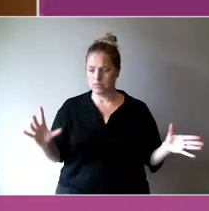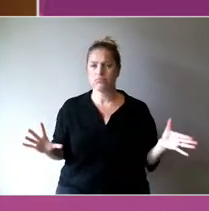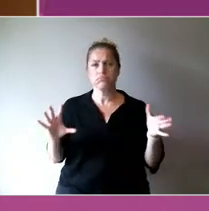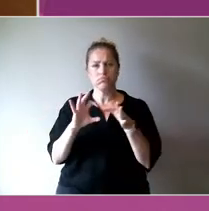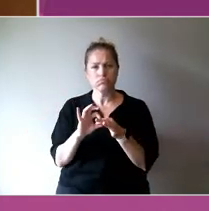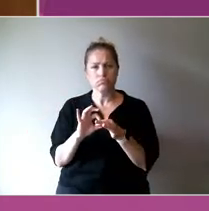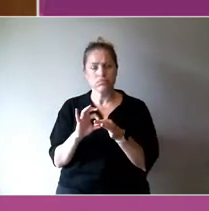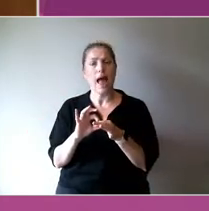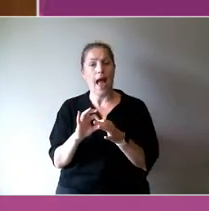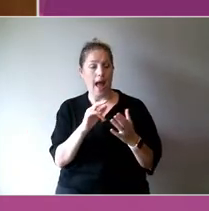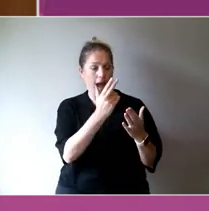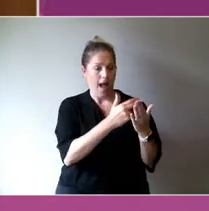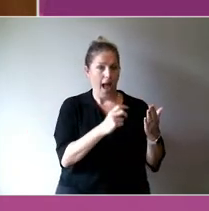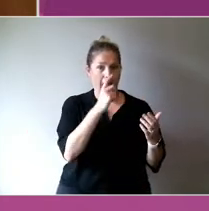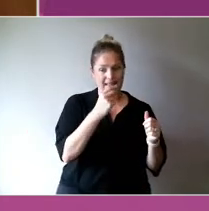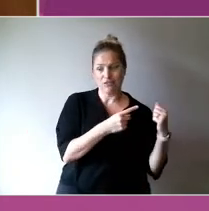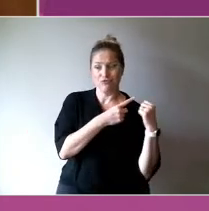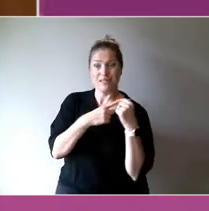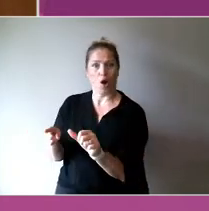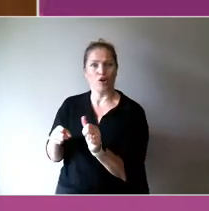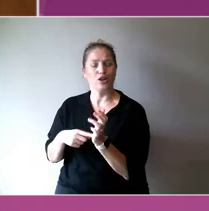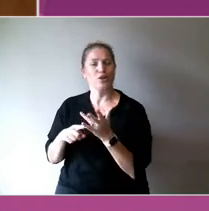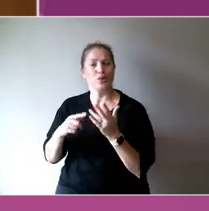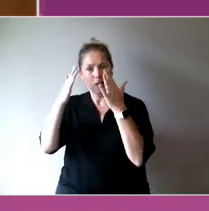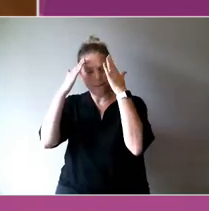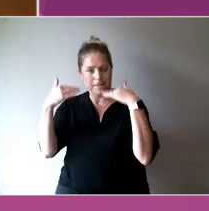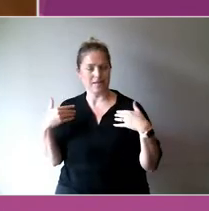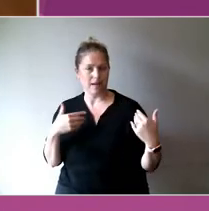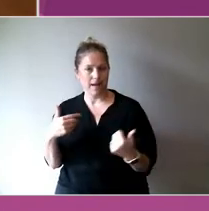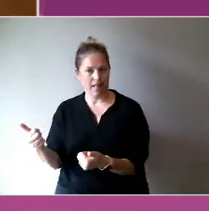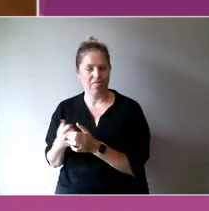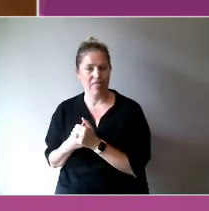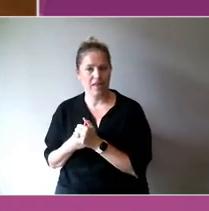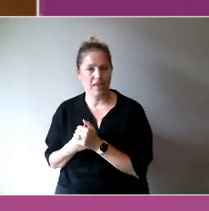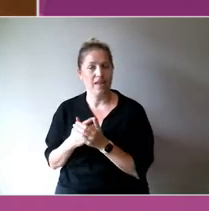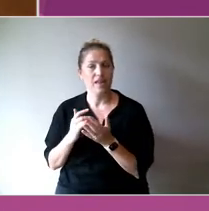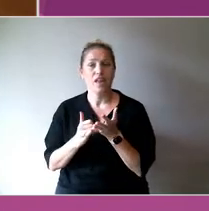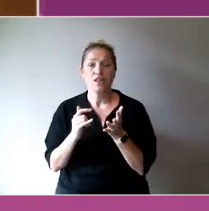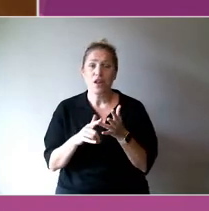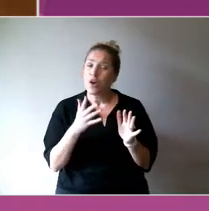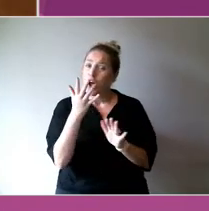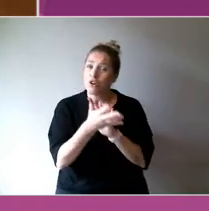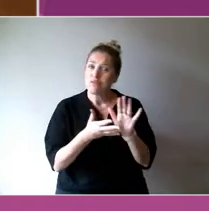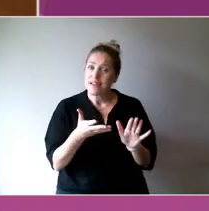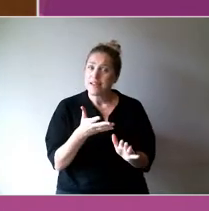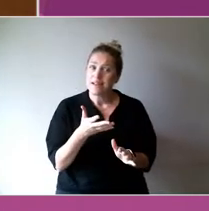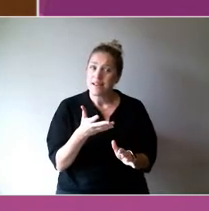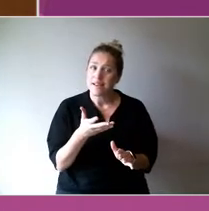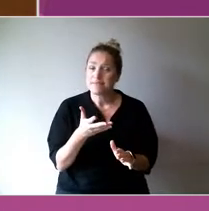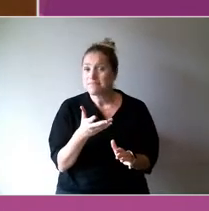So it may not be - it's not the case that either the arts or the mental health sector has the answer.